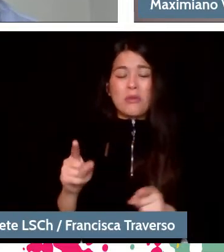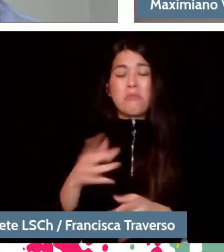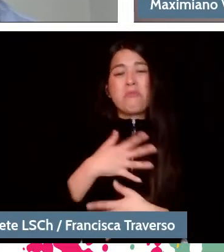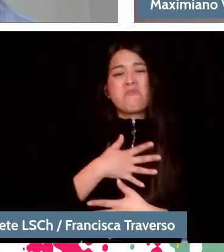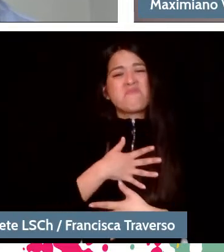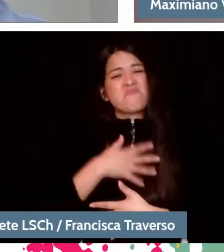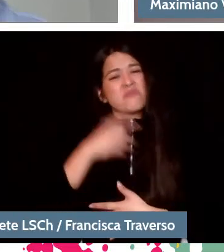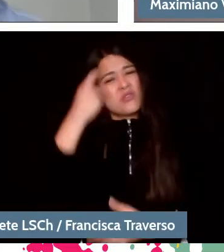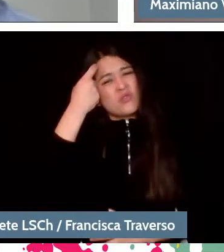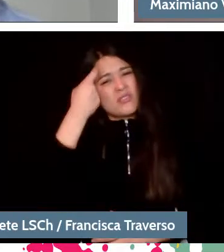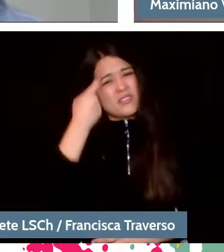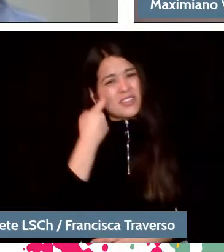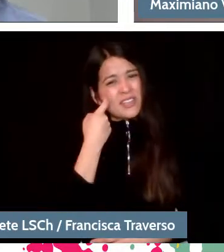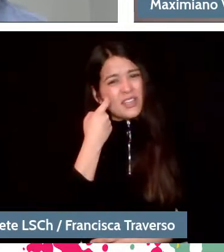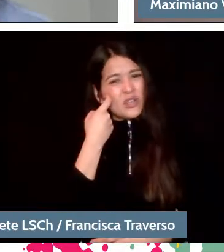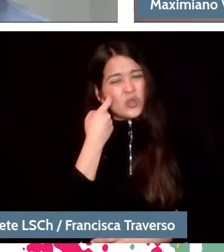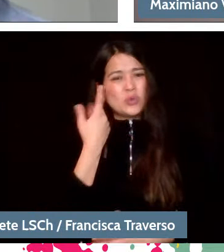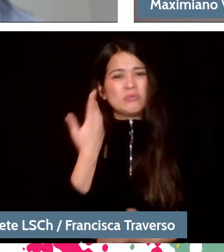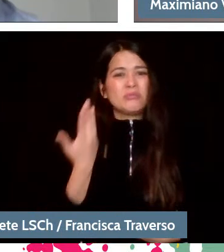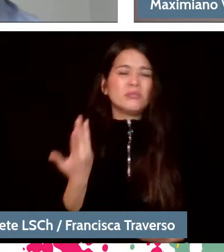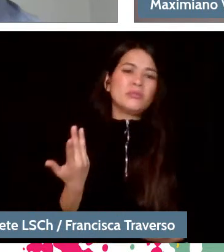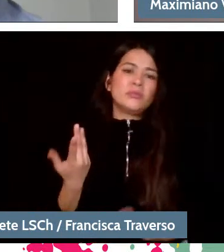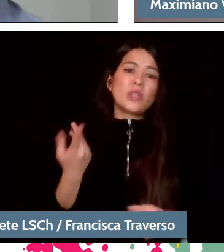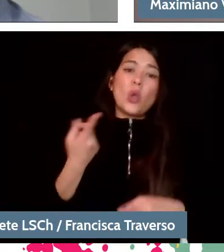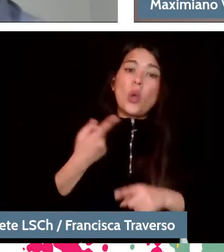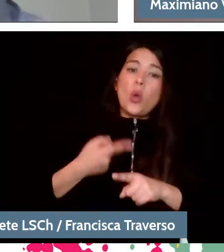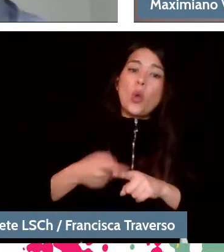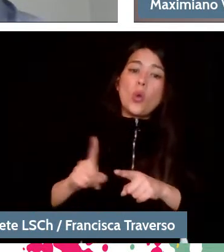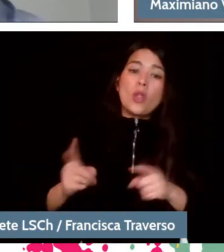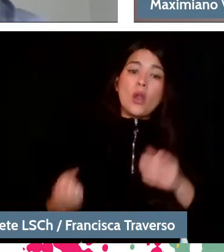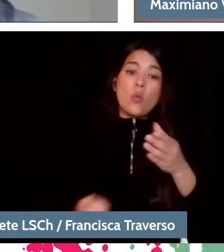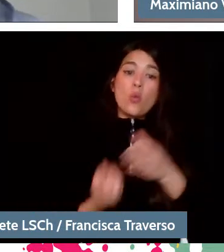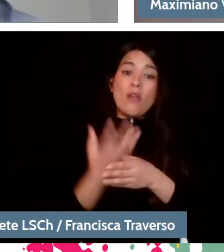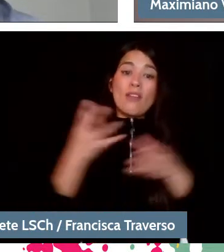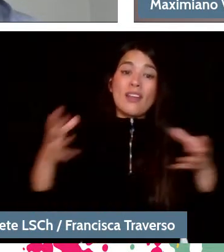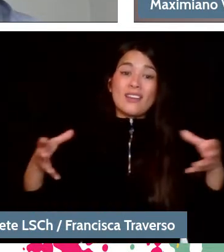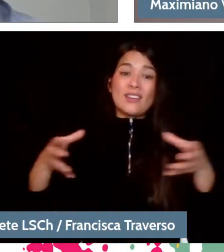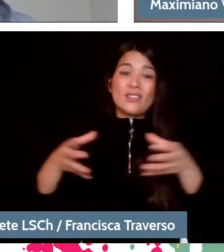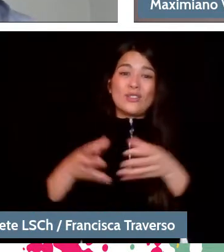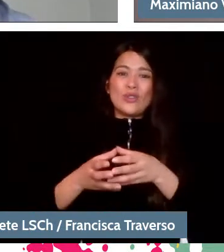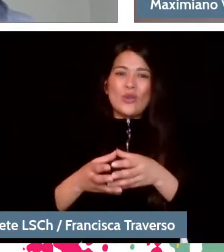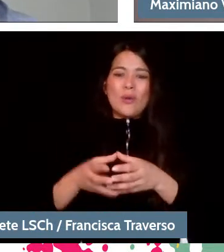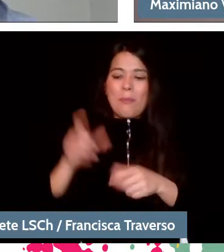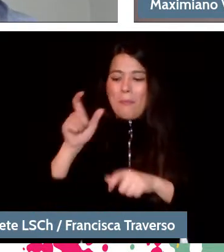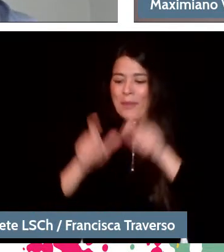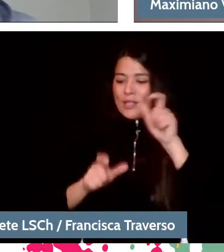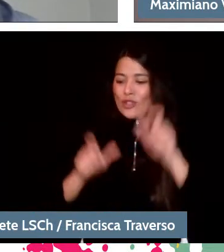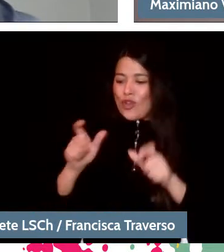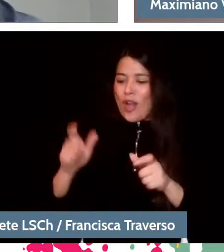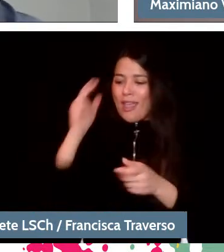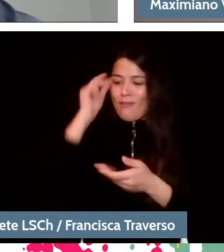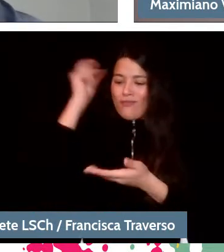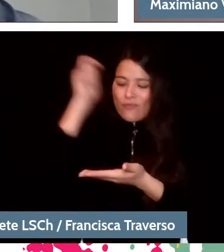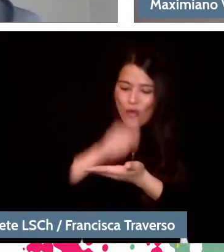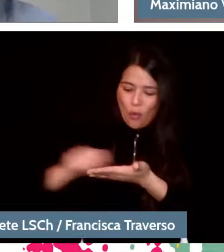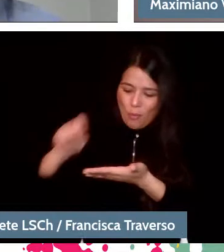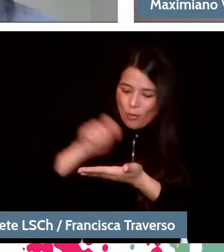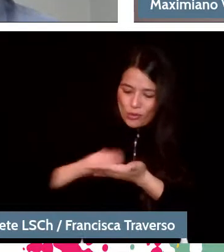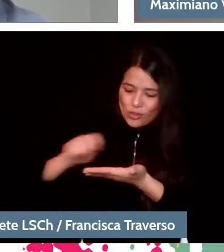let's say, you can have another generation, there are also other searches in young composers. One that I feel, but it is a personal impression,